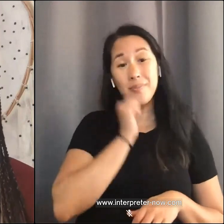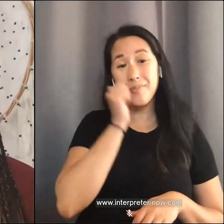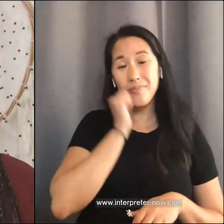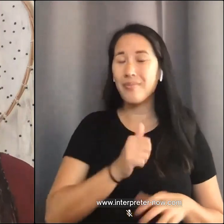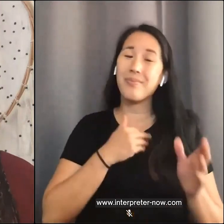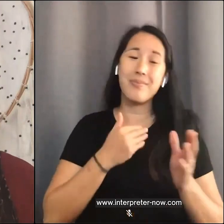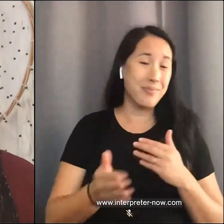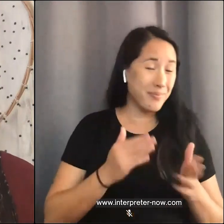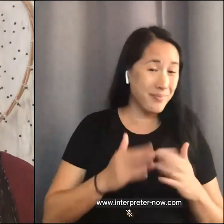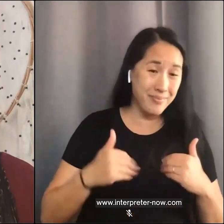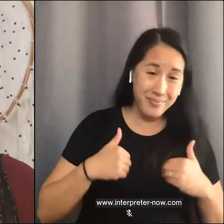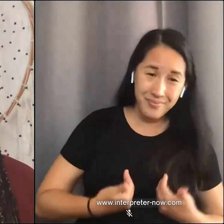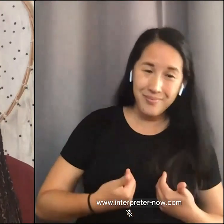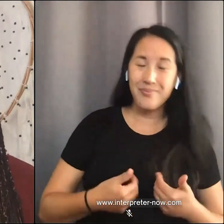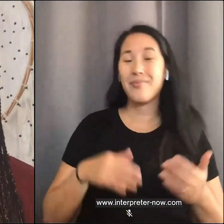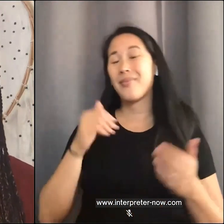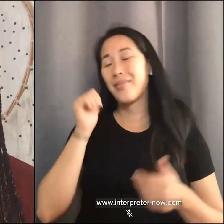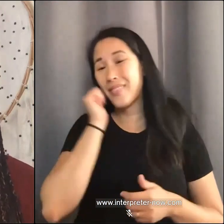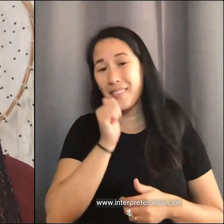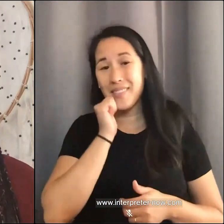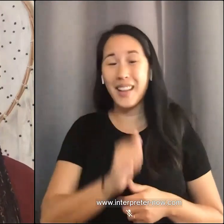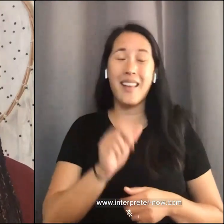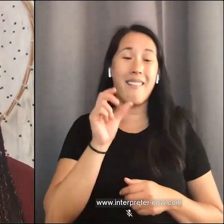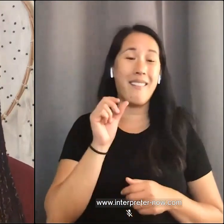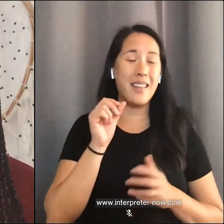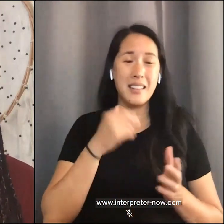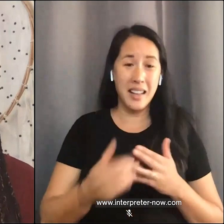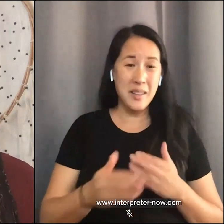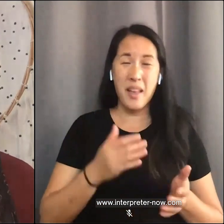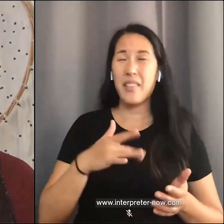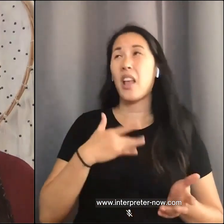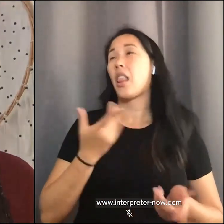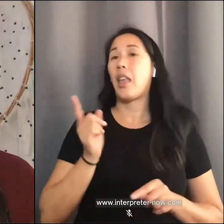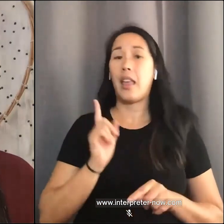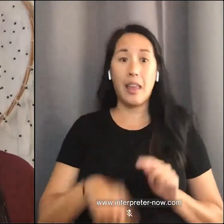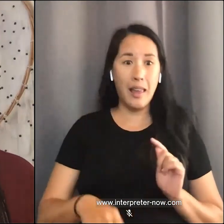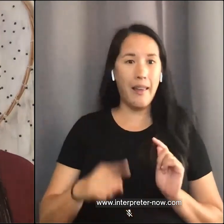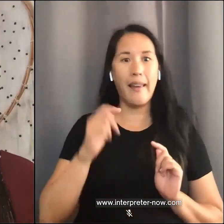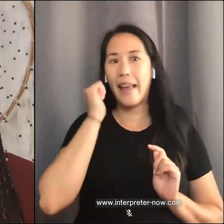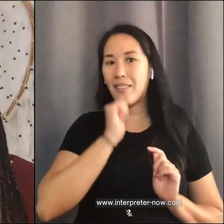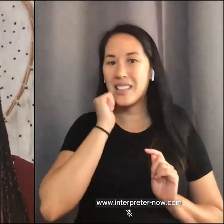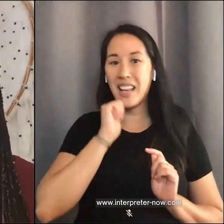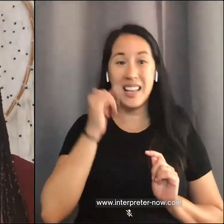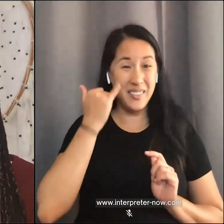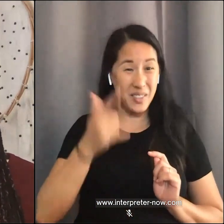Every day, even when you think you can't. Every day, when you feel like there is no